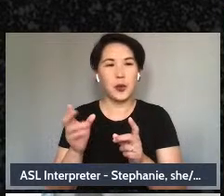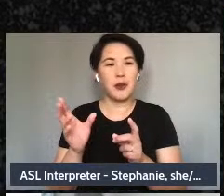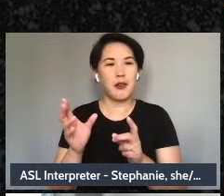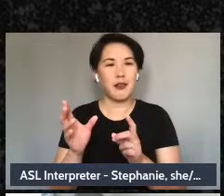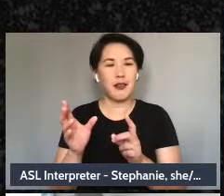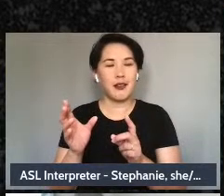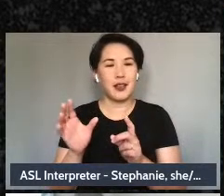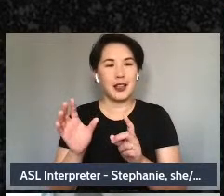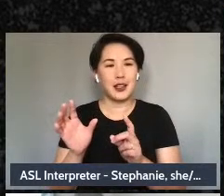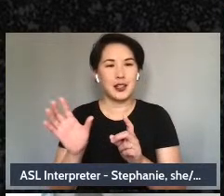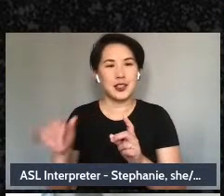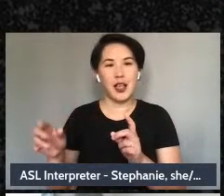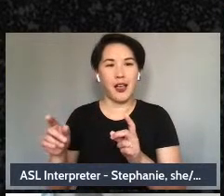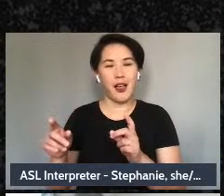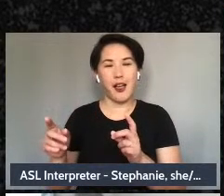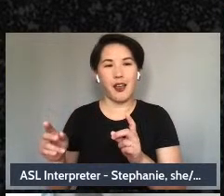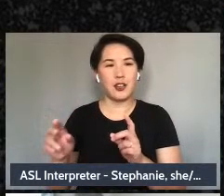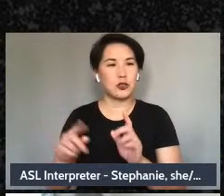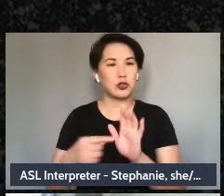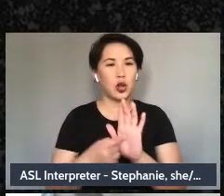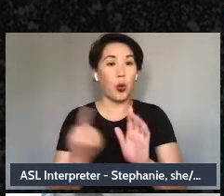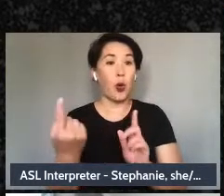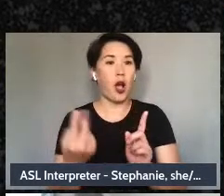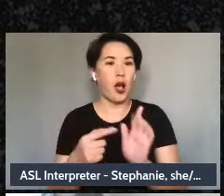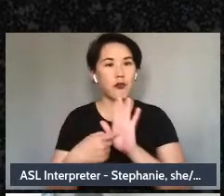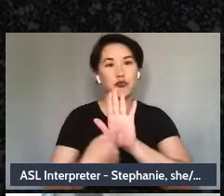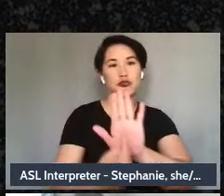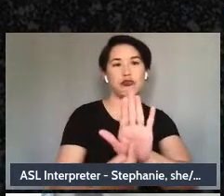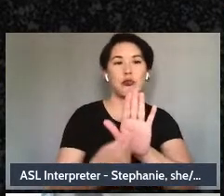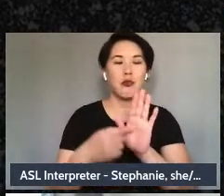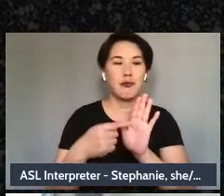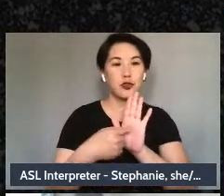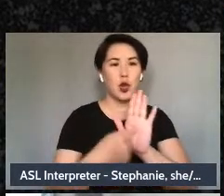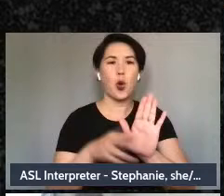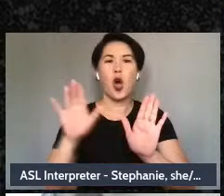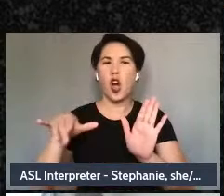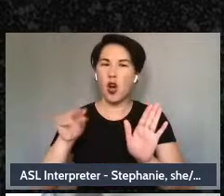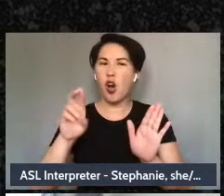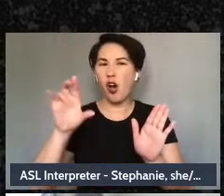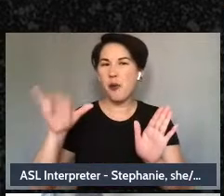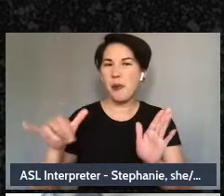a dependent on the state, somebody who is sucking up resources. And